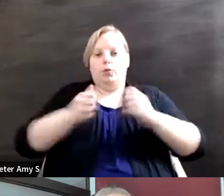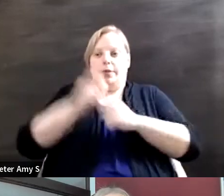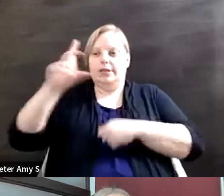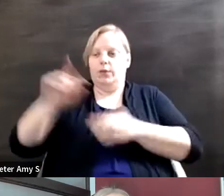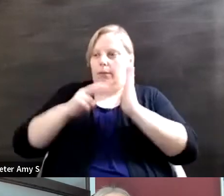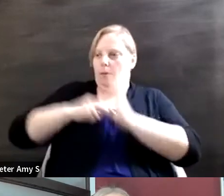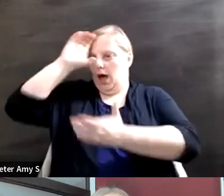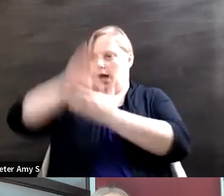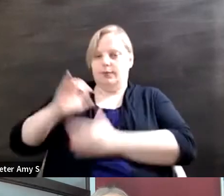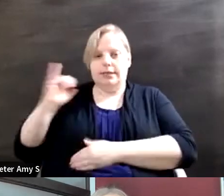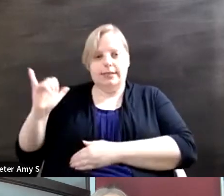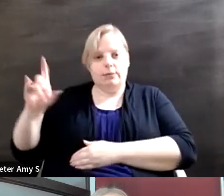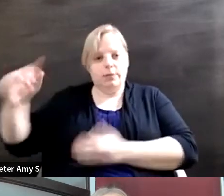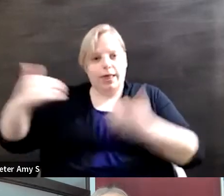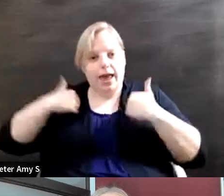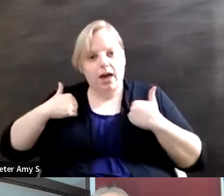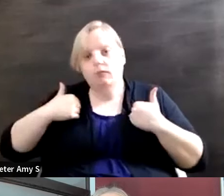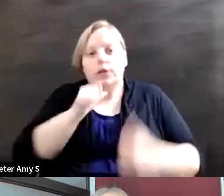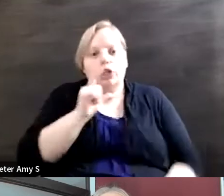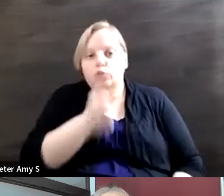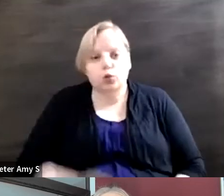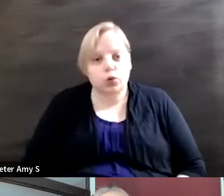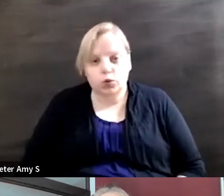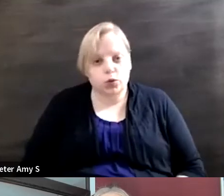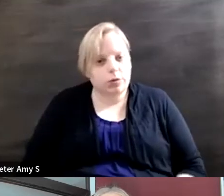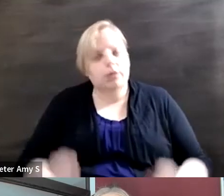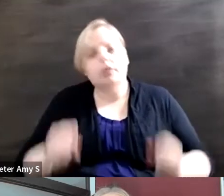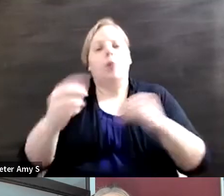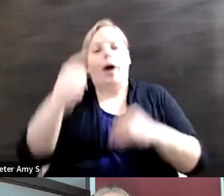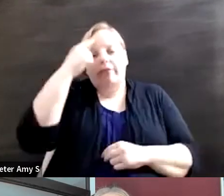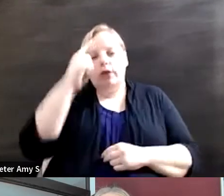that's actually not the case. And so, you know, I think that there's some of this where when we